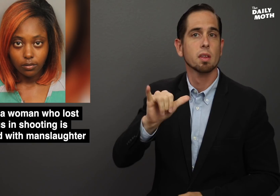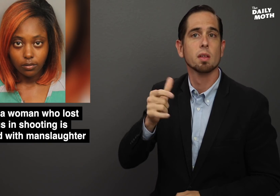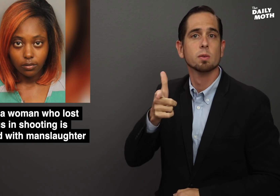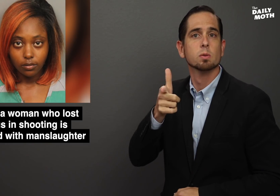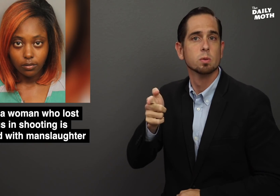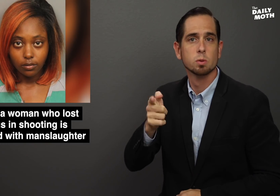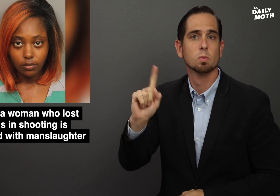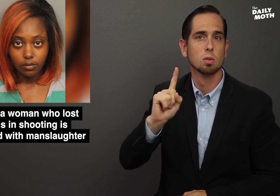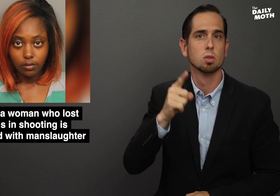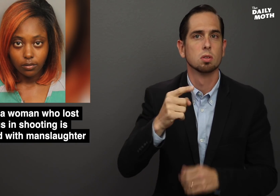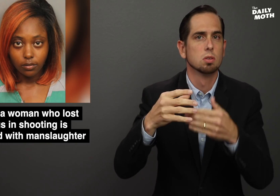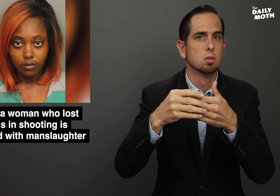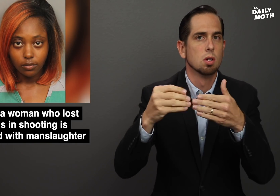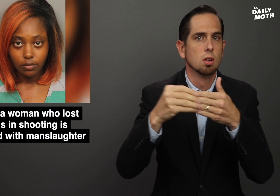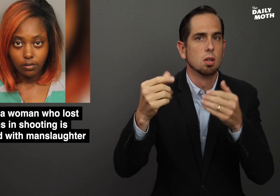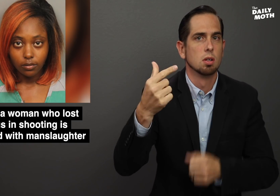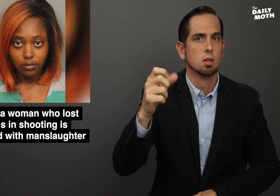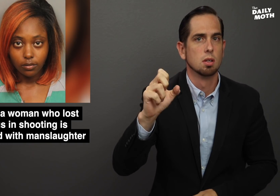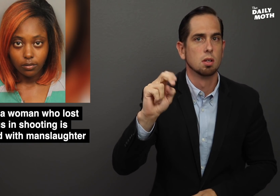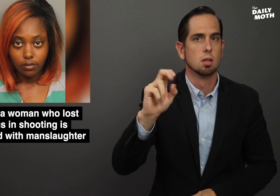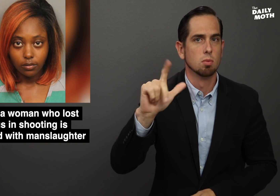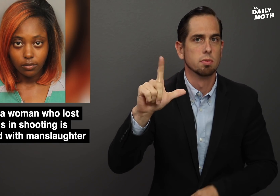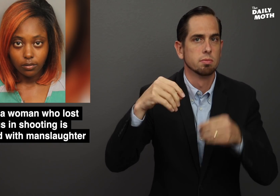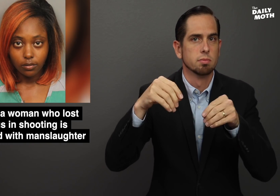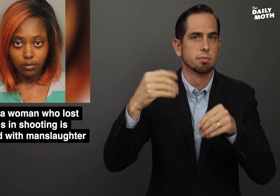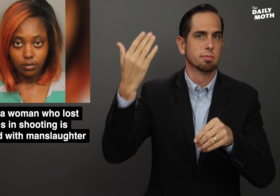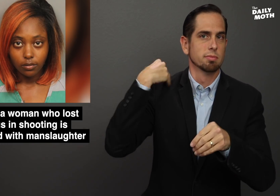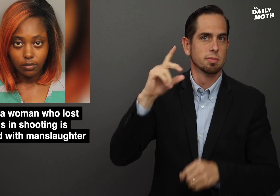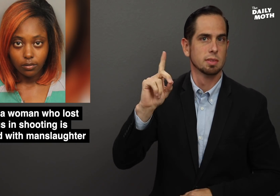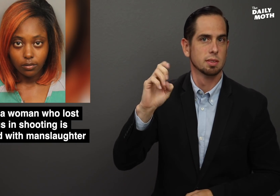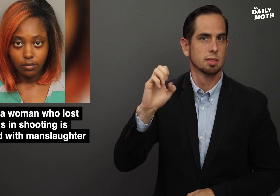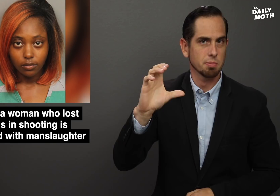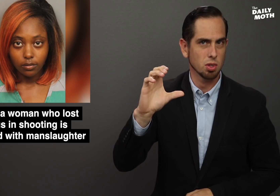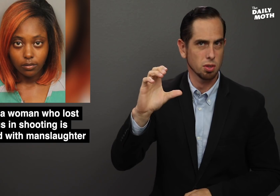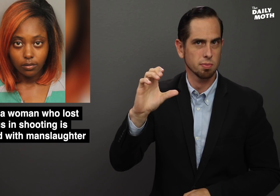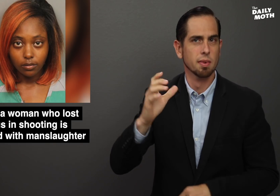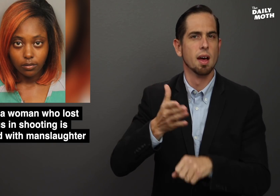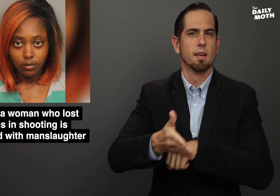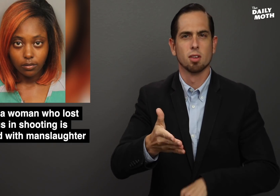The shooting was at a Dollar General in December after